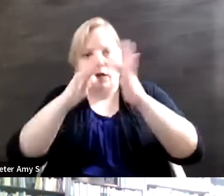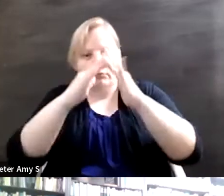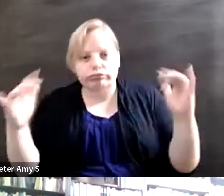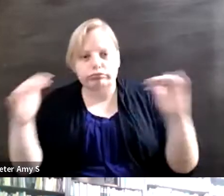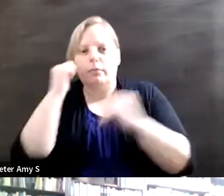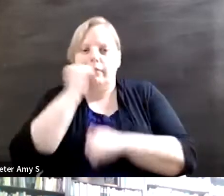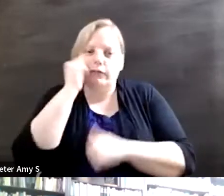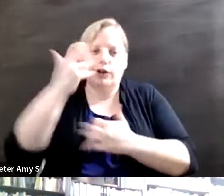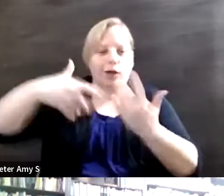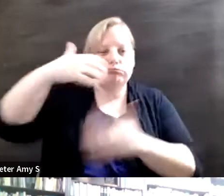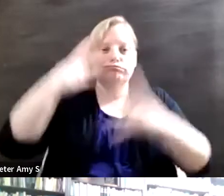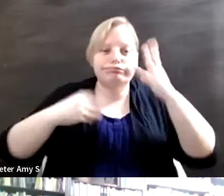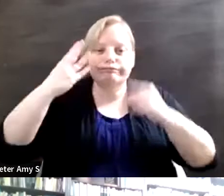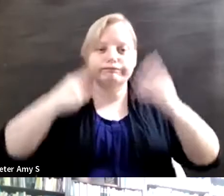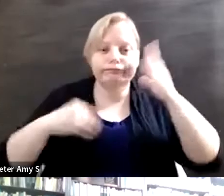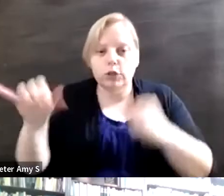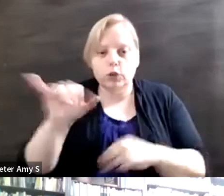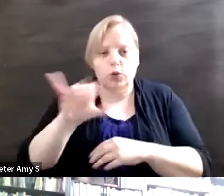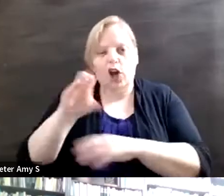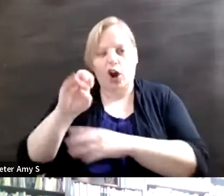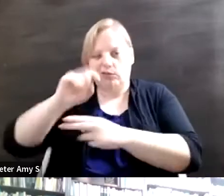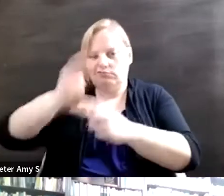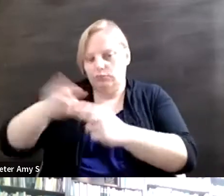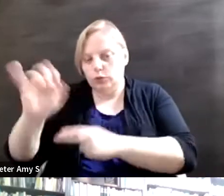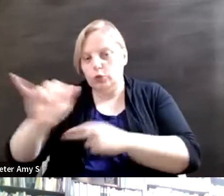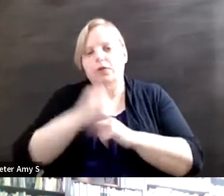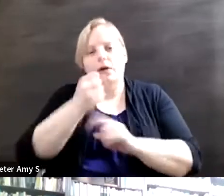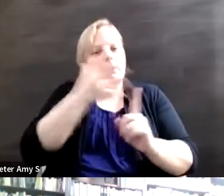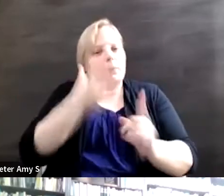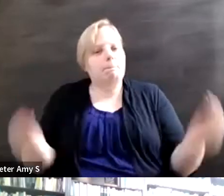as well. So can we talk more about this and the importance of everyone taking ownership of